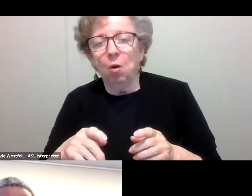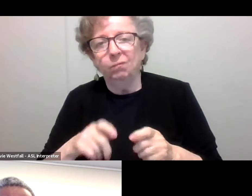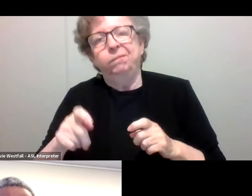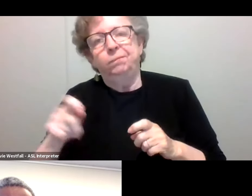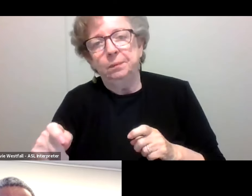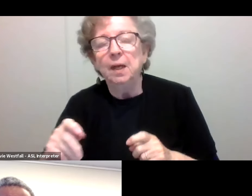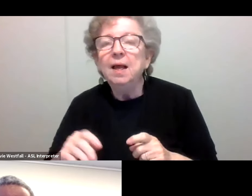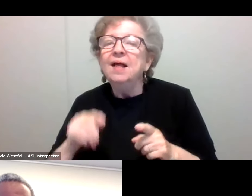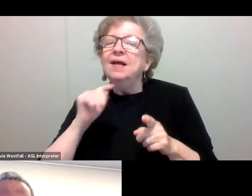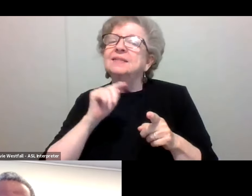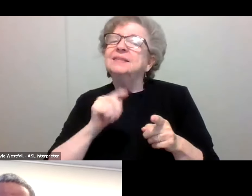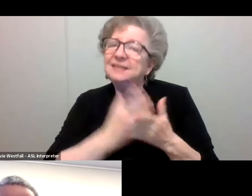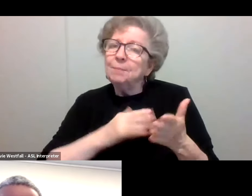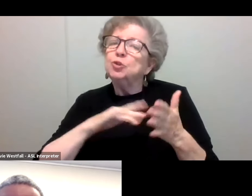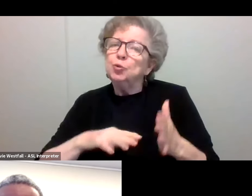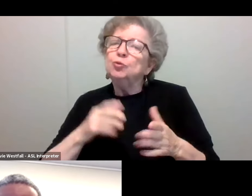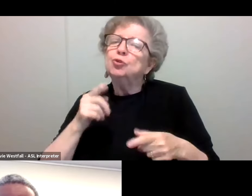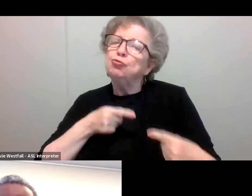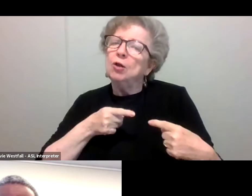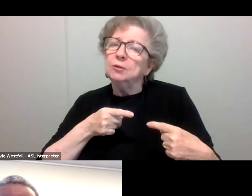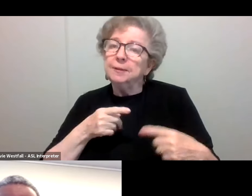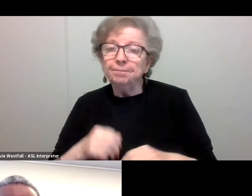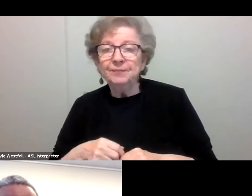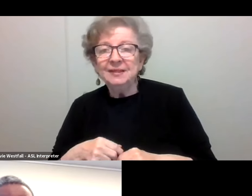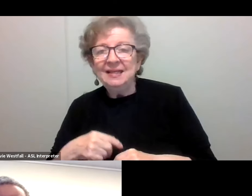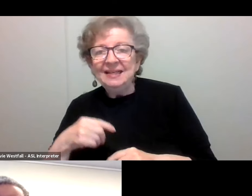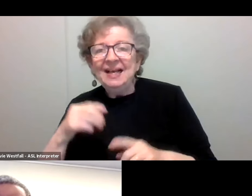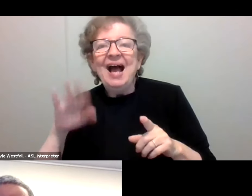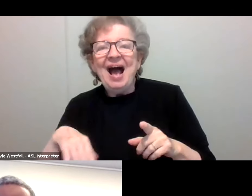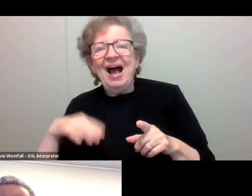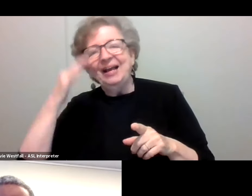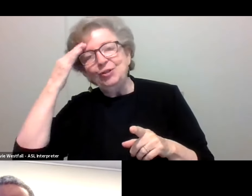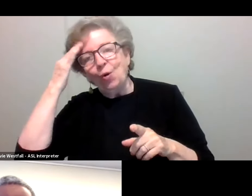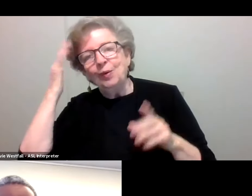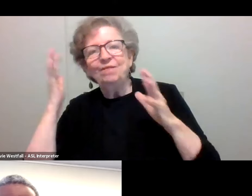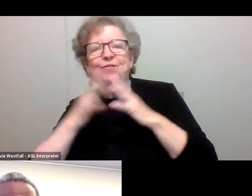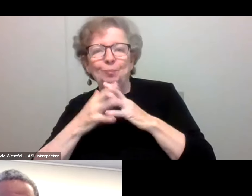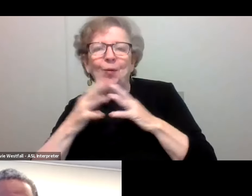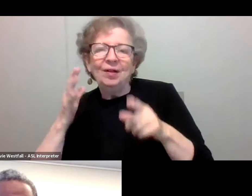You know, I'm a huge football sports fan, but my oldest daughter could care less